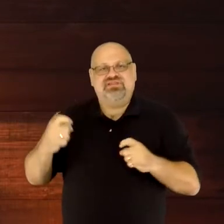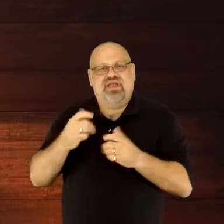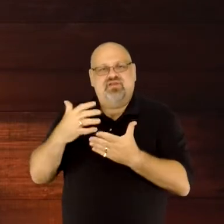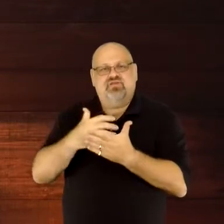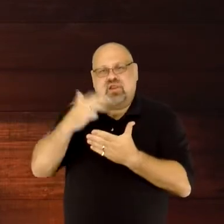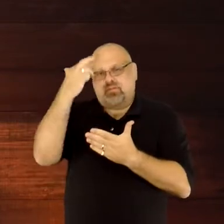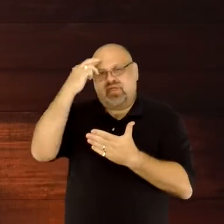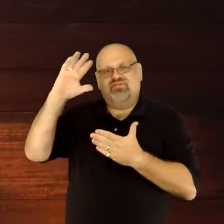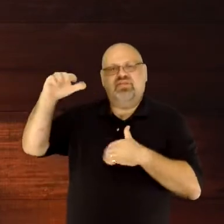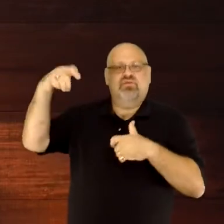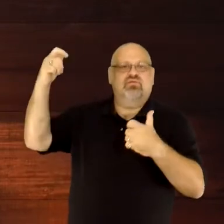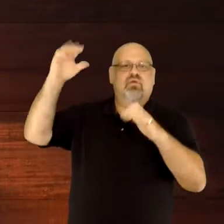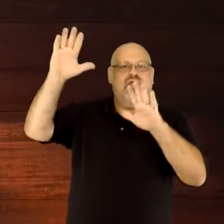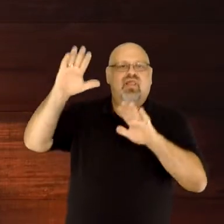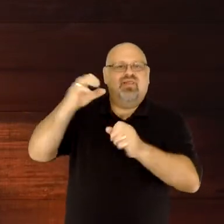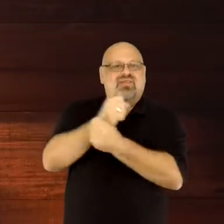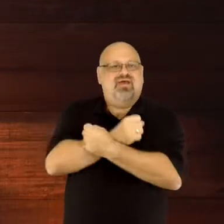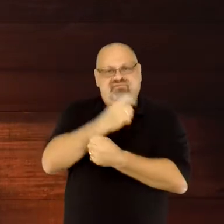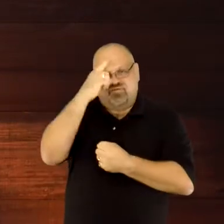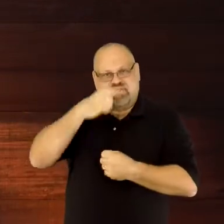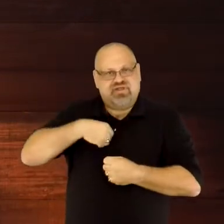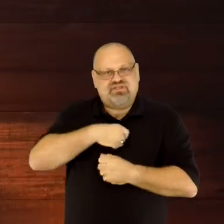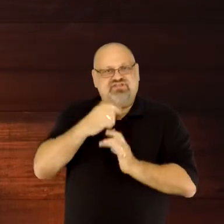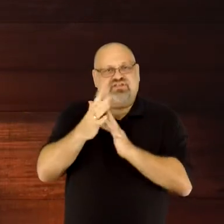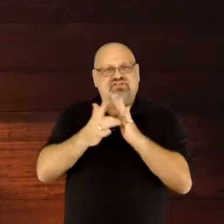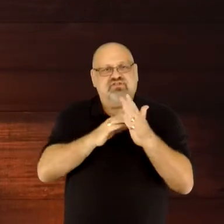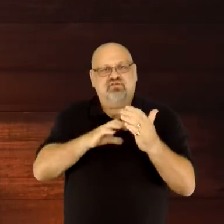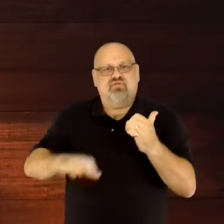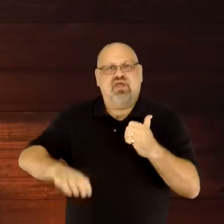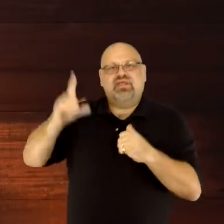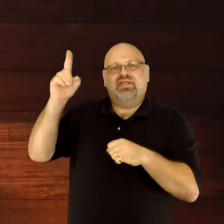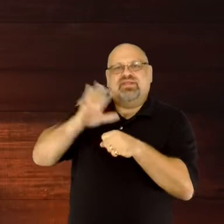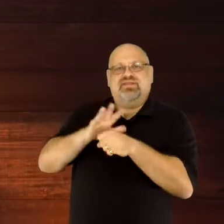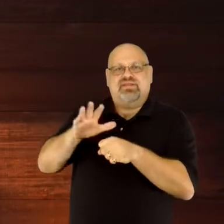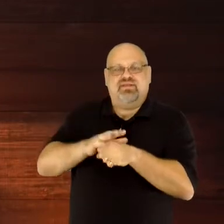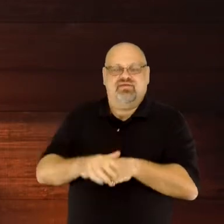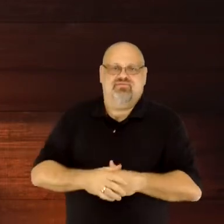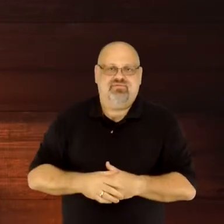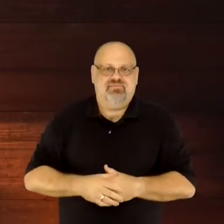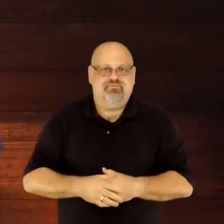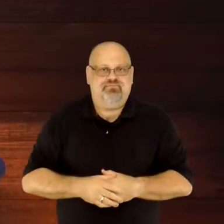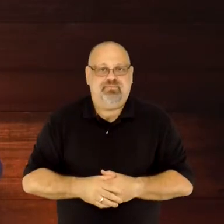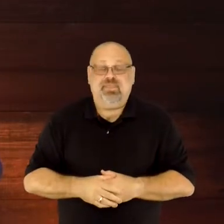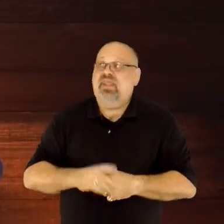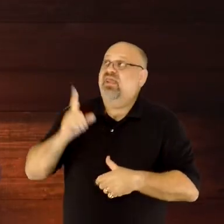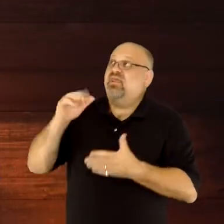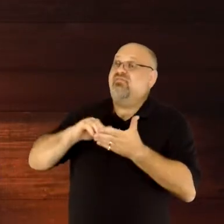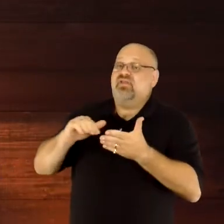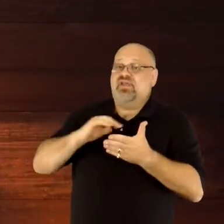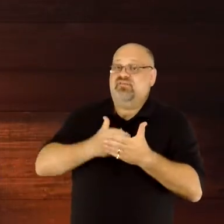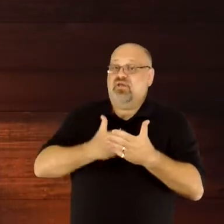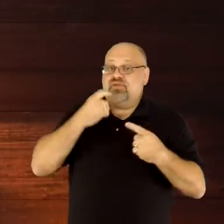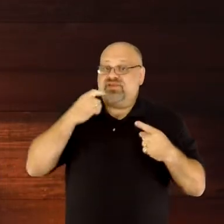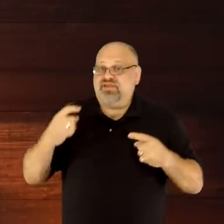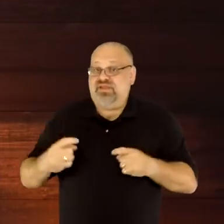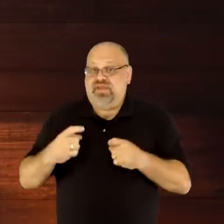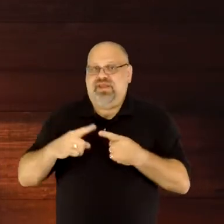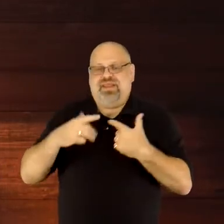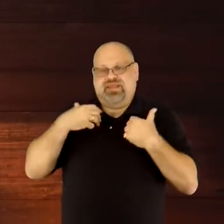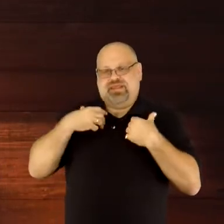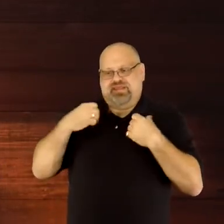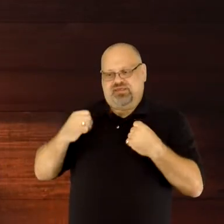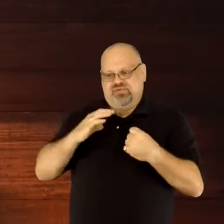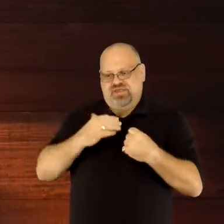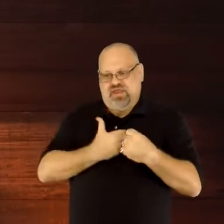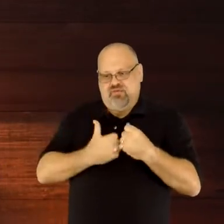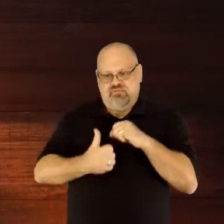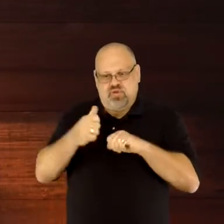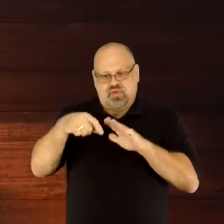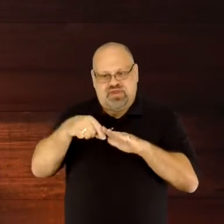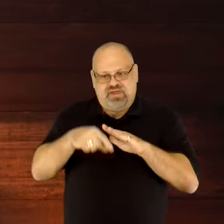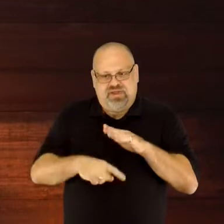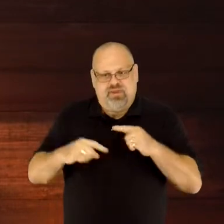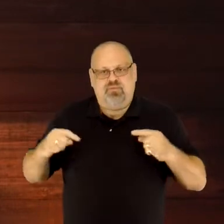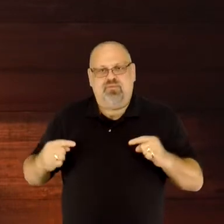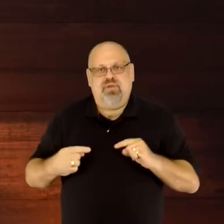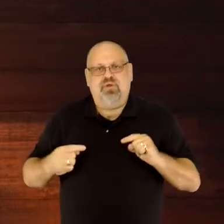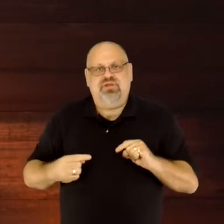Jesus Christ is enough. He forgives our sin, heals our deepest wounds, and gives us life.